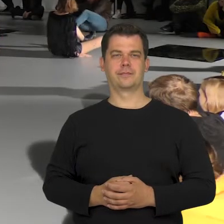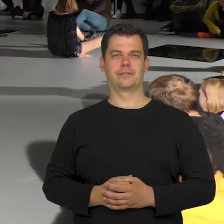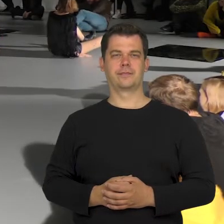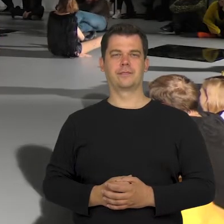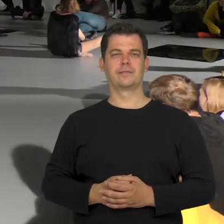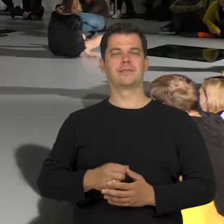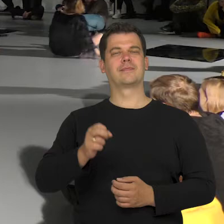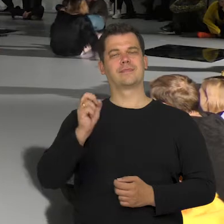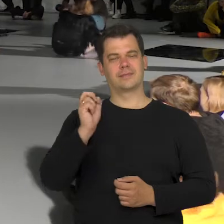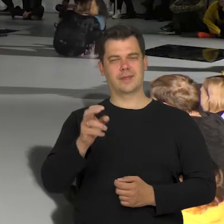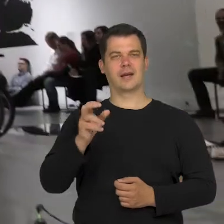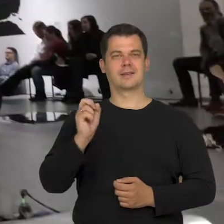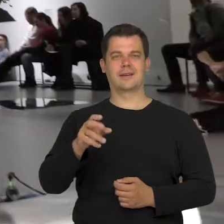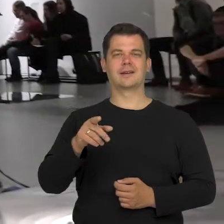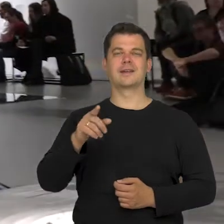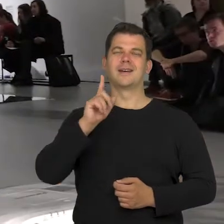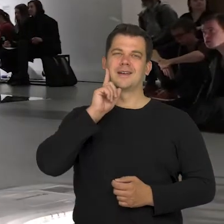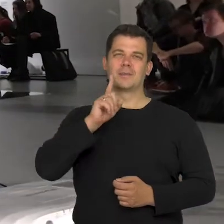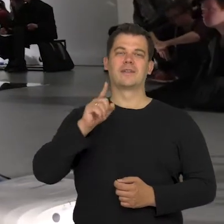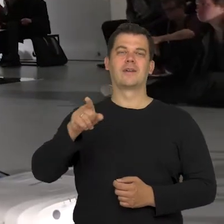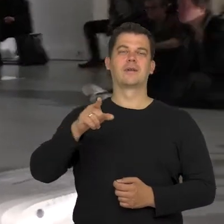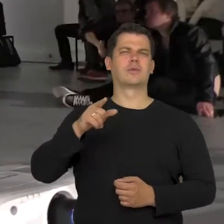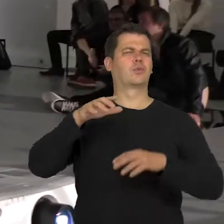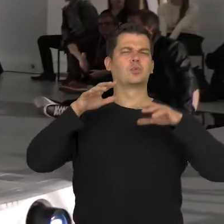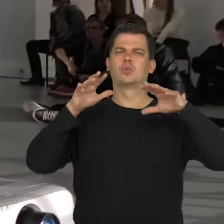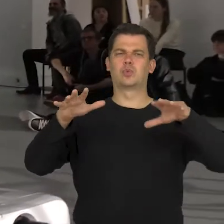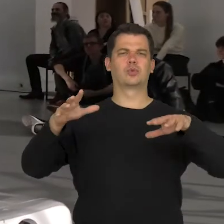Yes, indeed, during that intensive